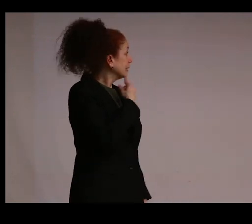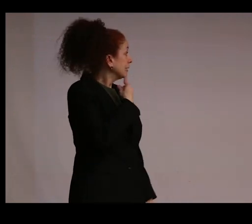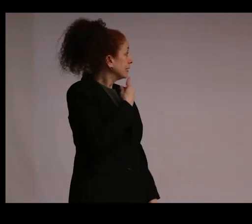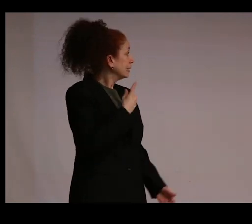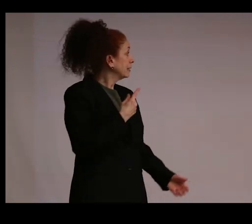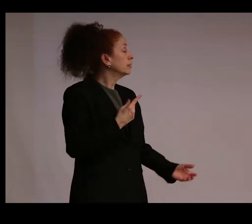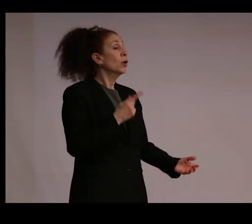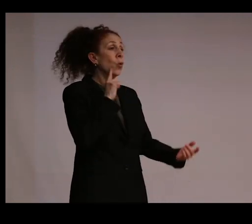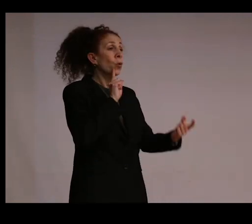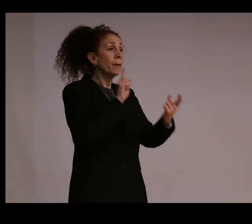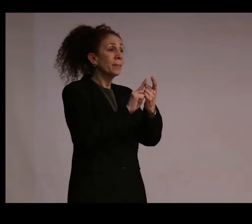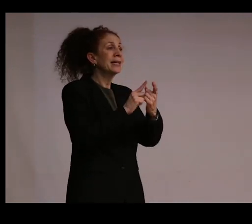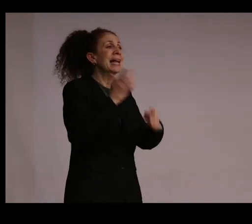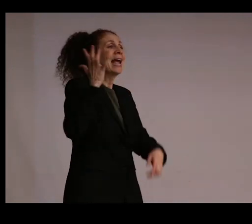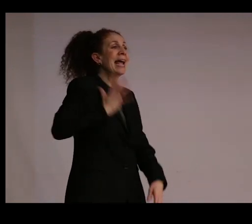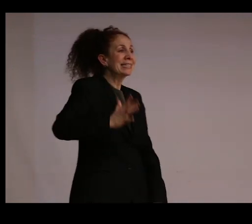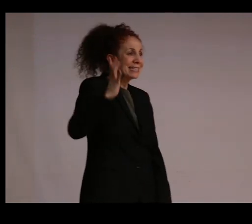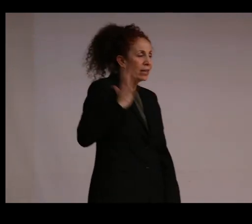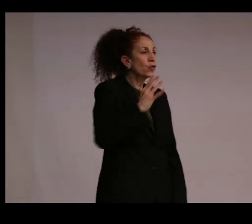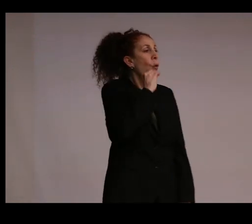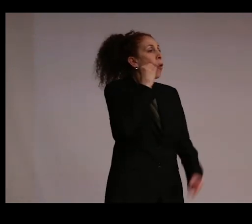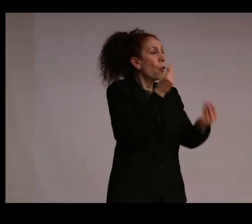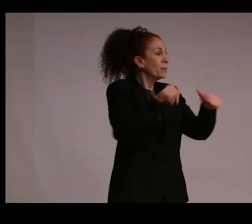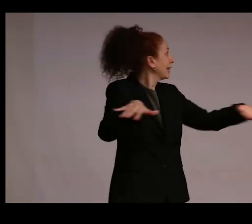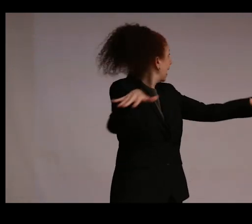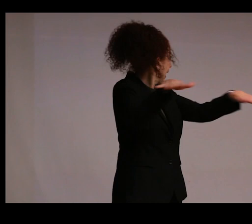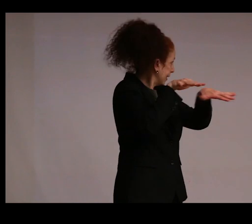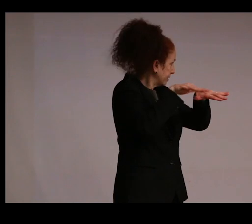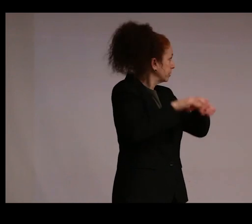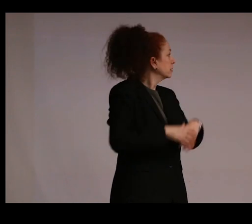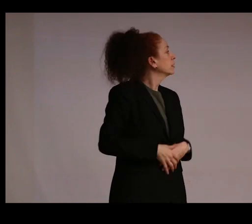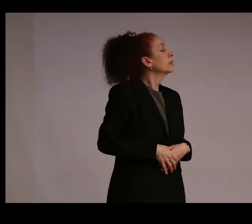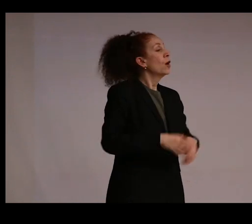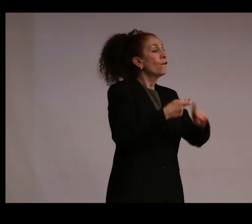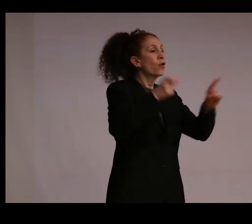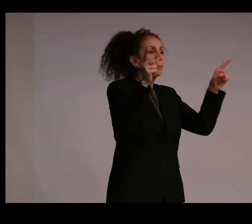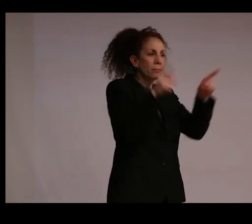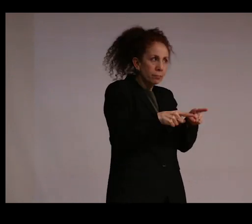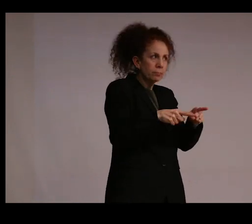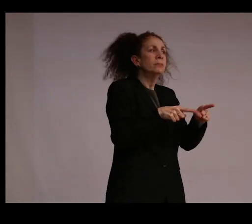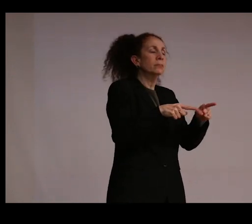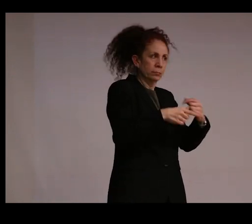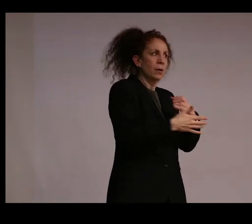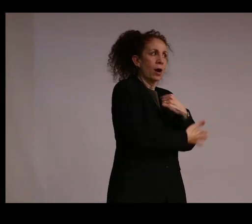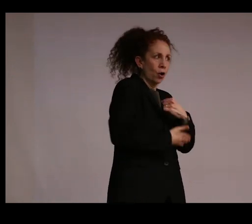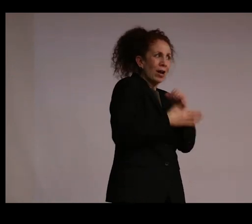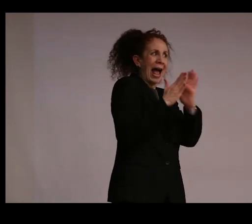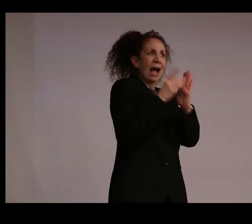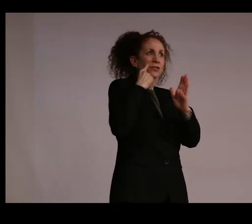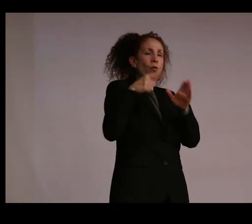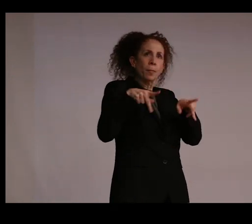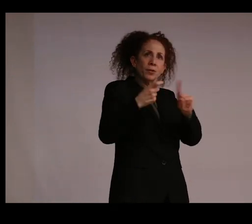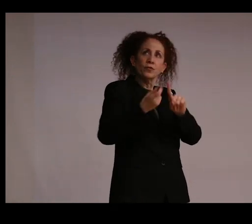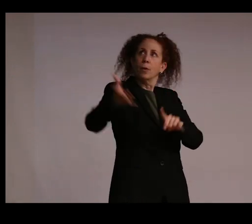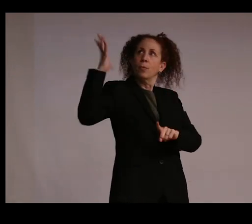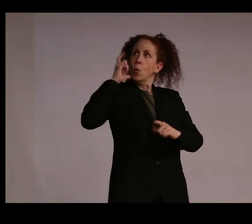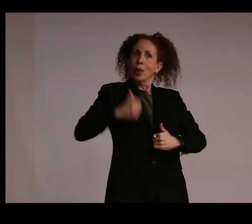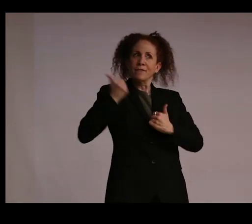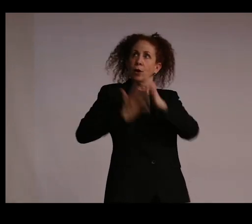homeland of the Lenni-Lenape, and I respectfully ask for permission from their ancestors and descendants for the opportunity to speak here.